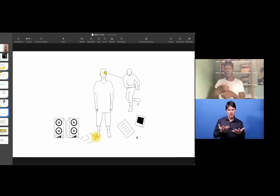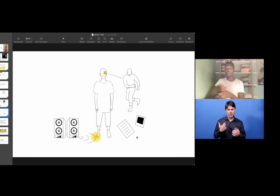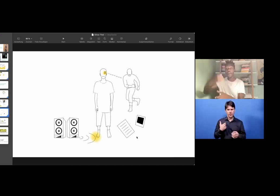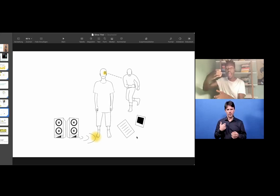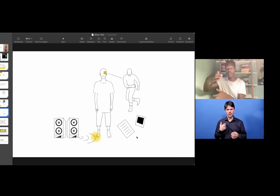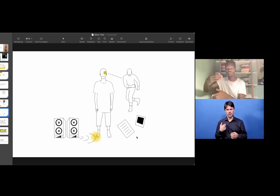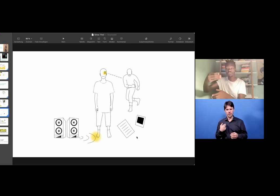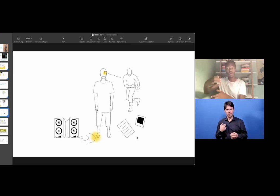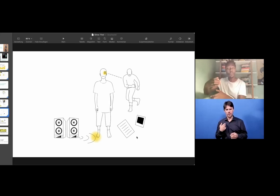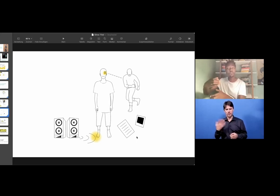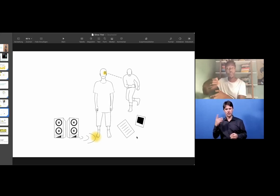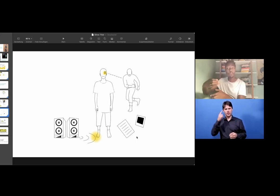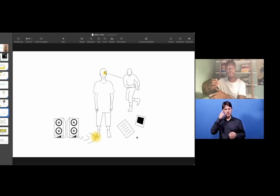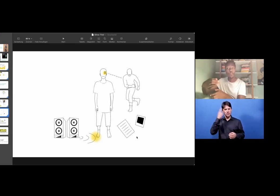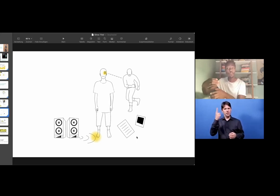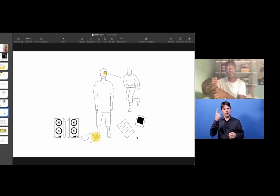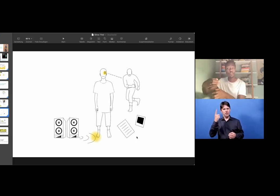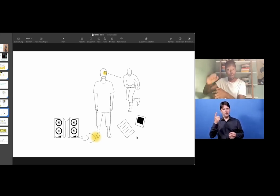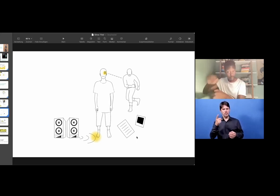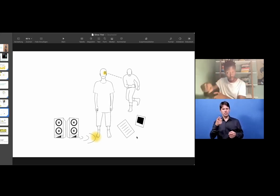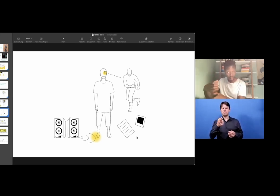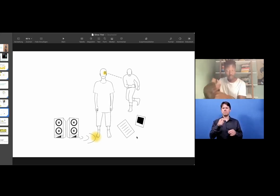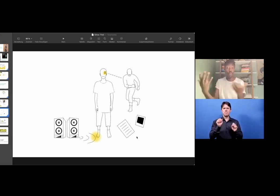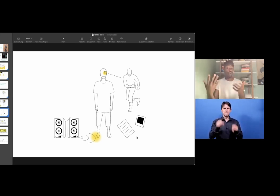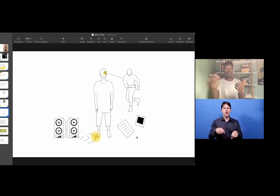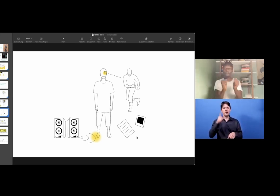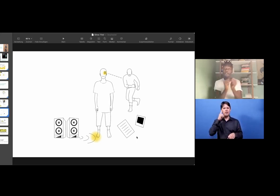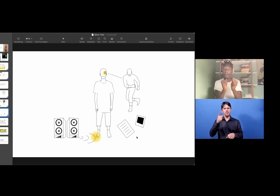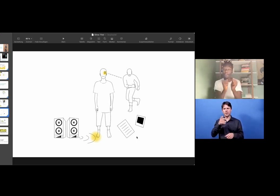So, sometimes you can even feel the rhythm when you touch your water bottle.